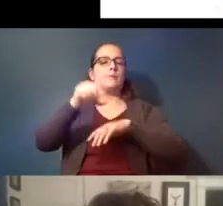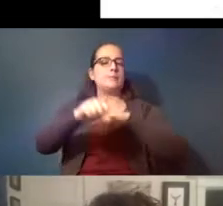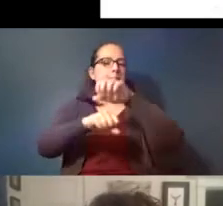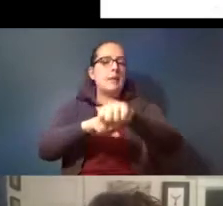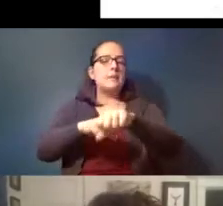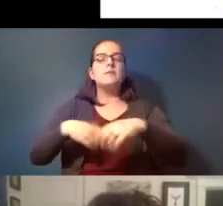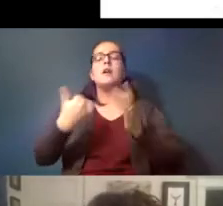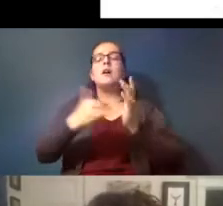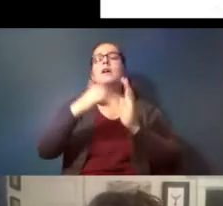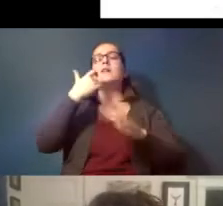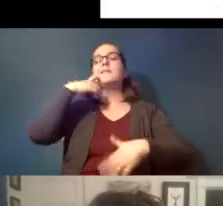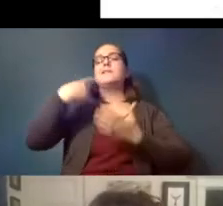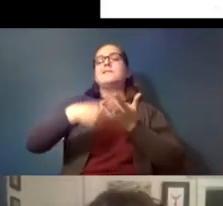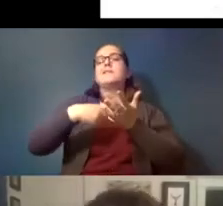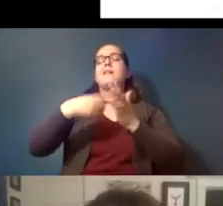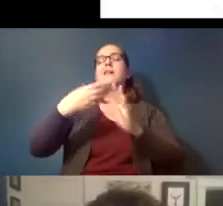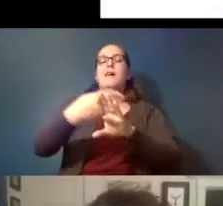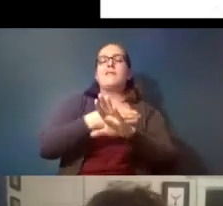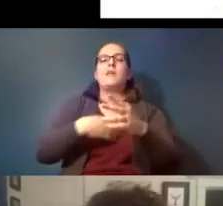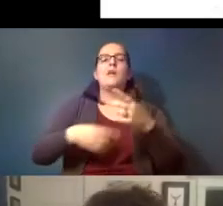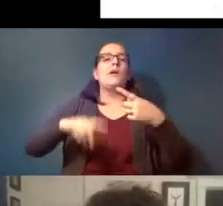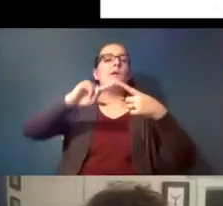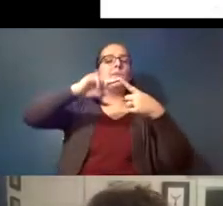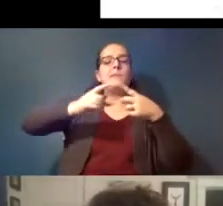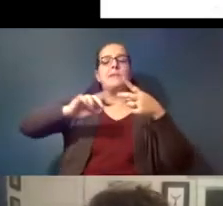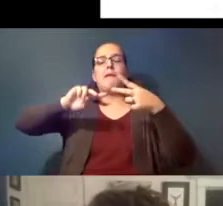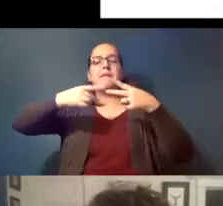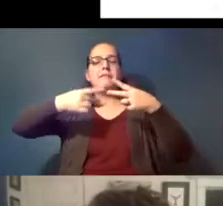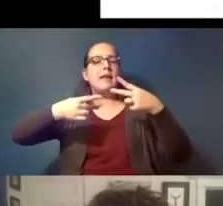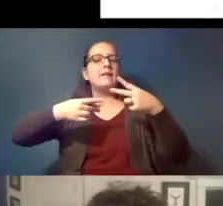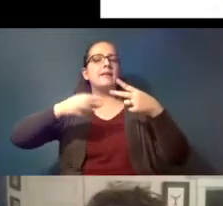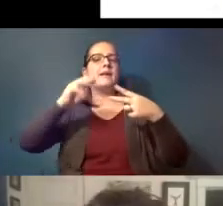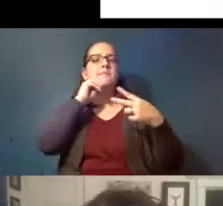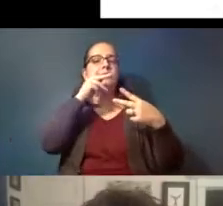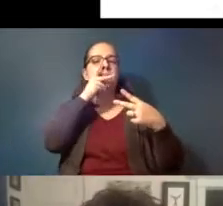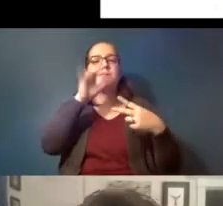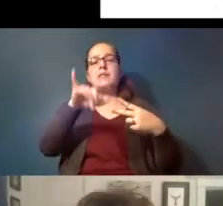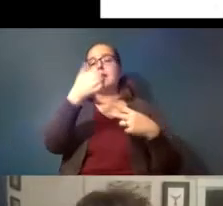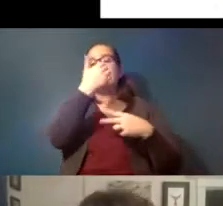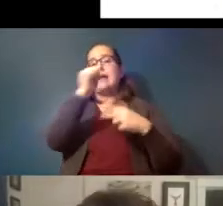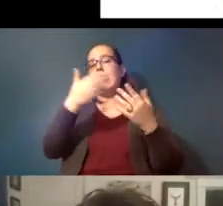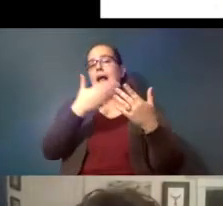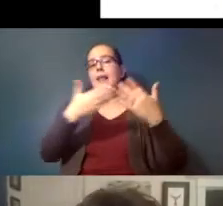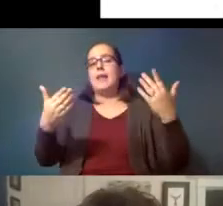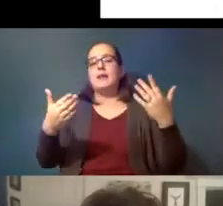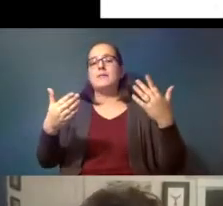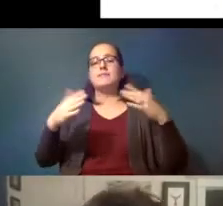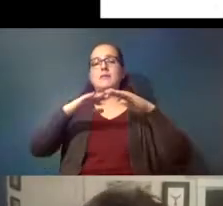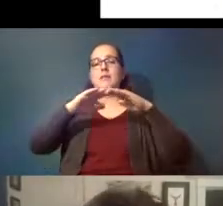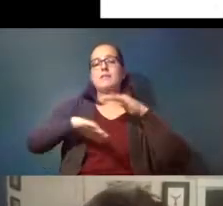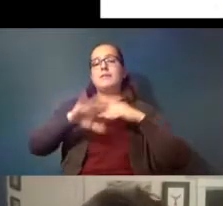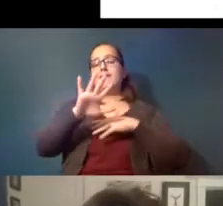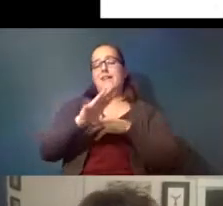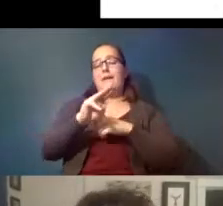about the primary and secondary microplastics and so this is anything under five millimeters um